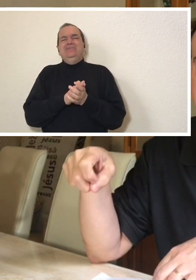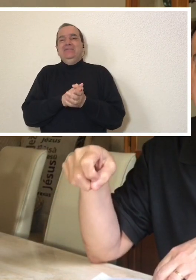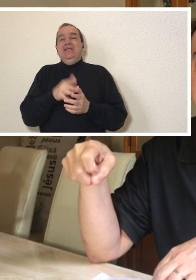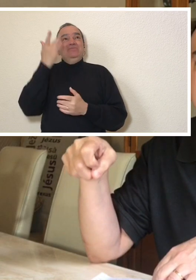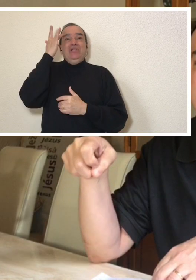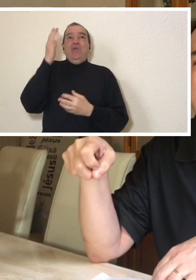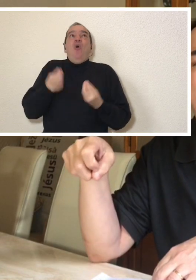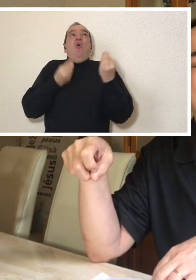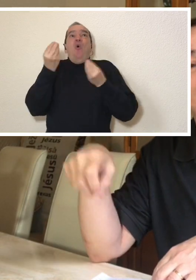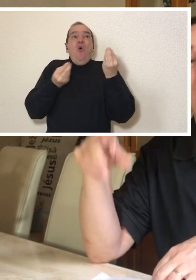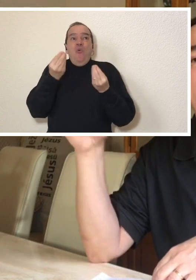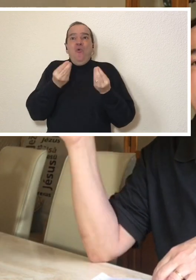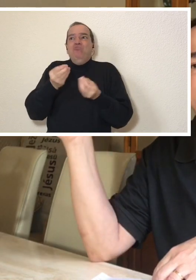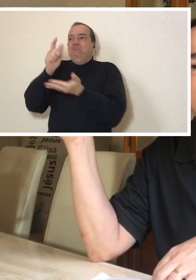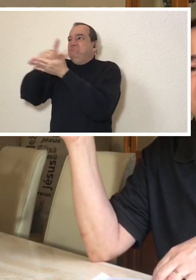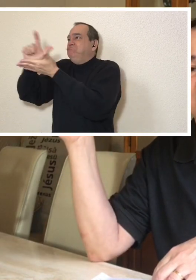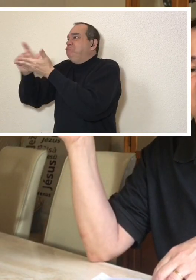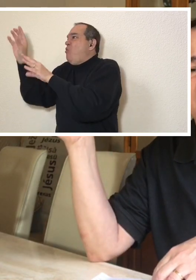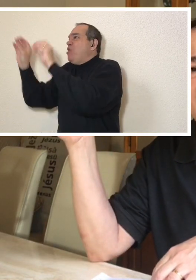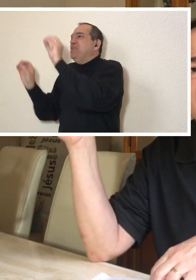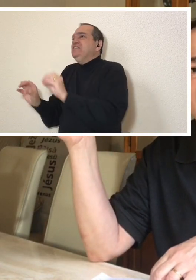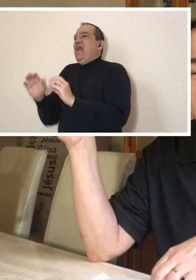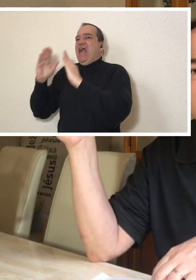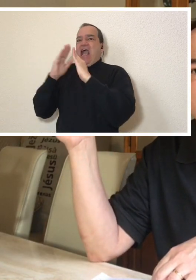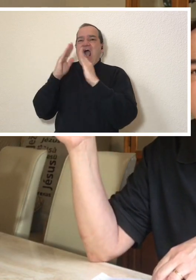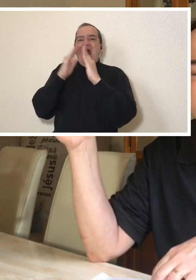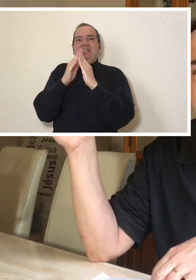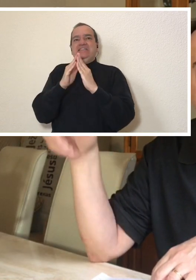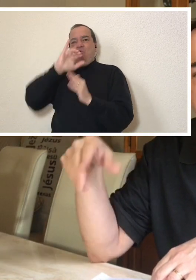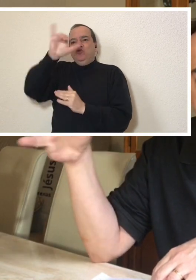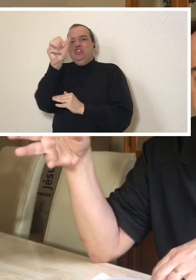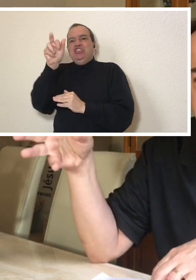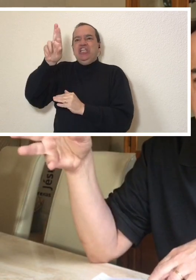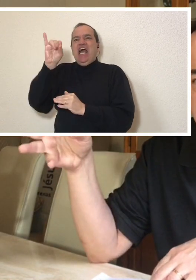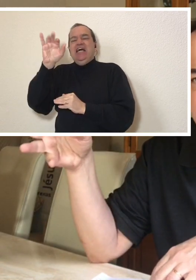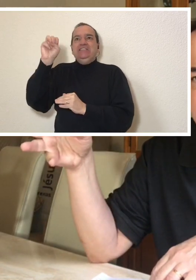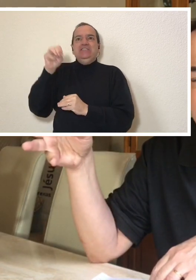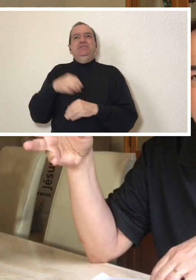So, I went to a doctor’s appointment that day to get more information about the surgery